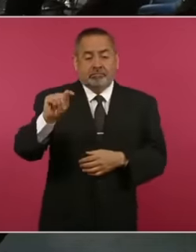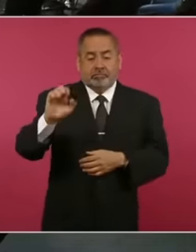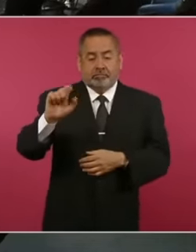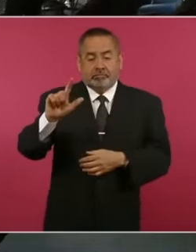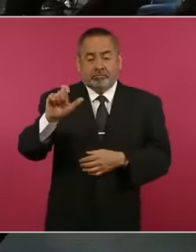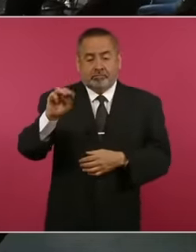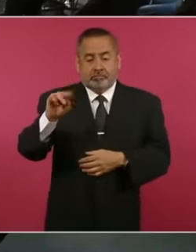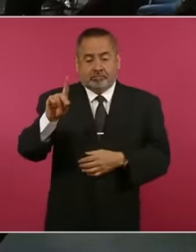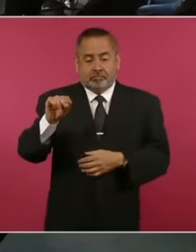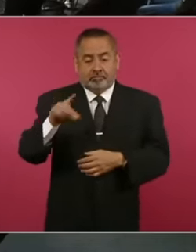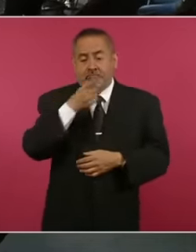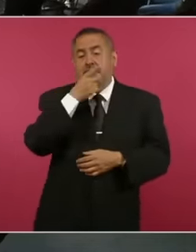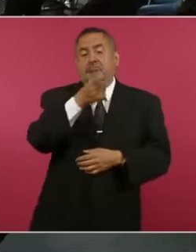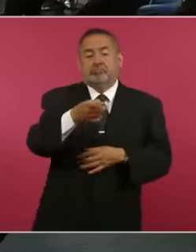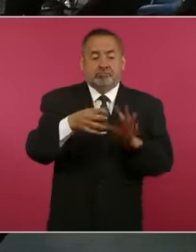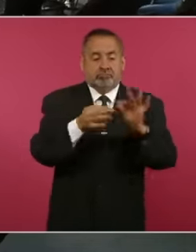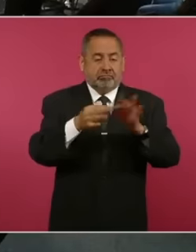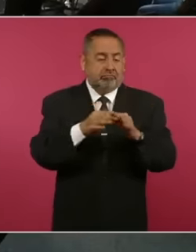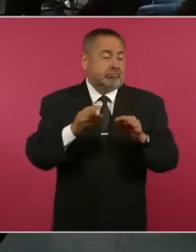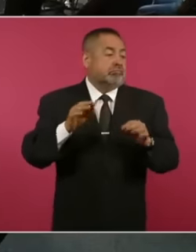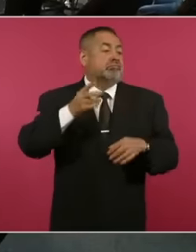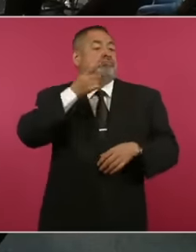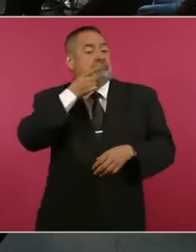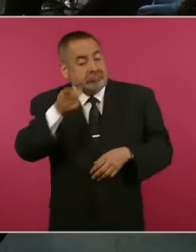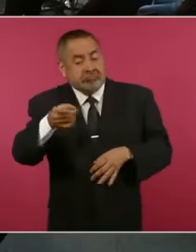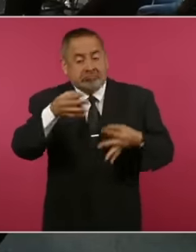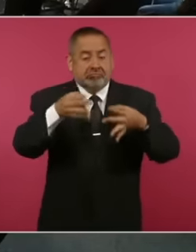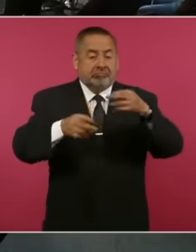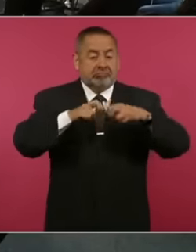is a alleged statement by the minister of defense of the United States the minister